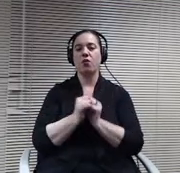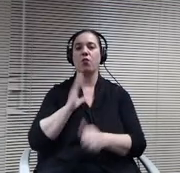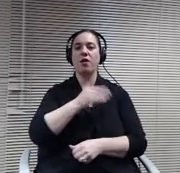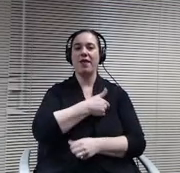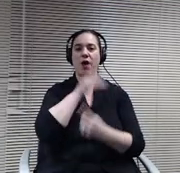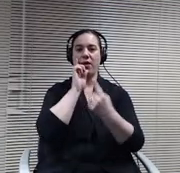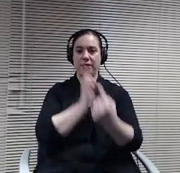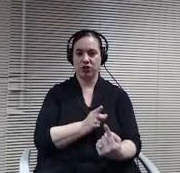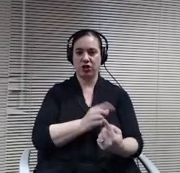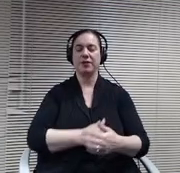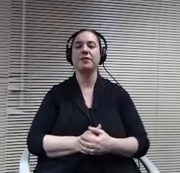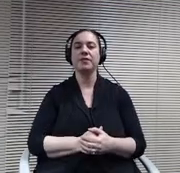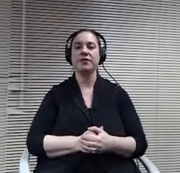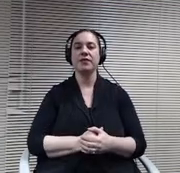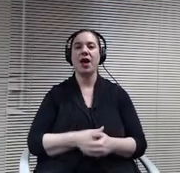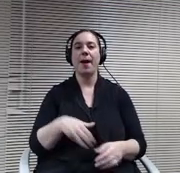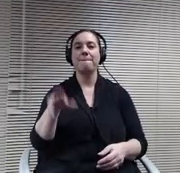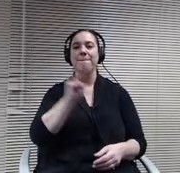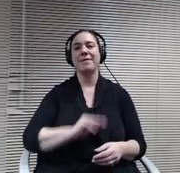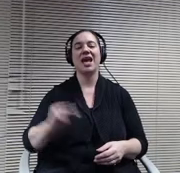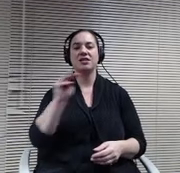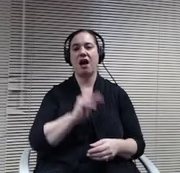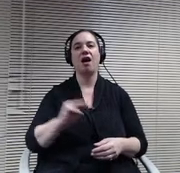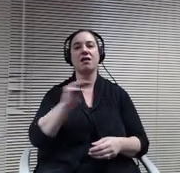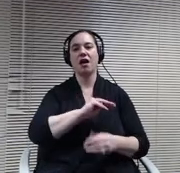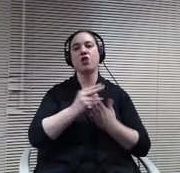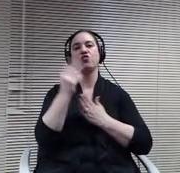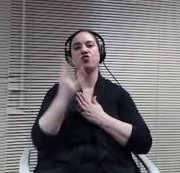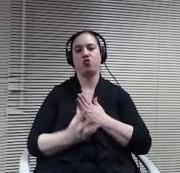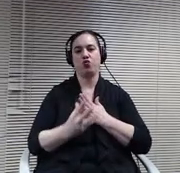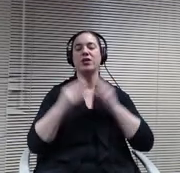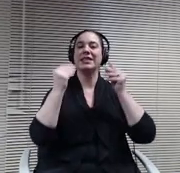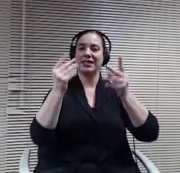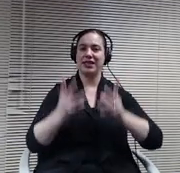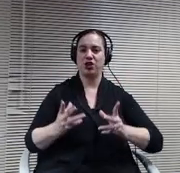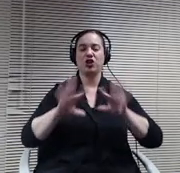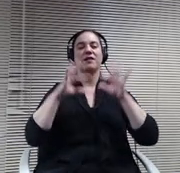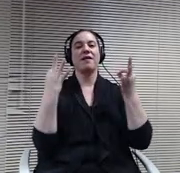Minne Tonka students, teachers, families and staff wholeheartedly believe that it's time to